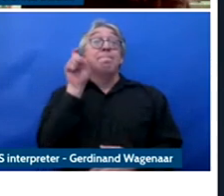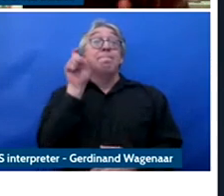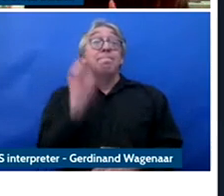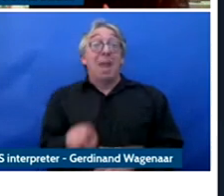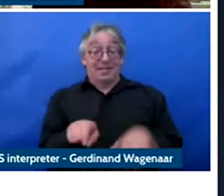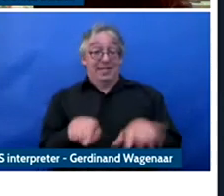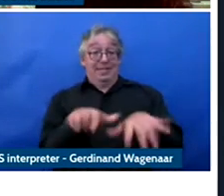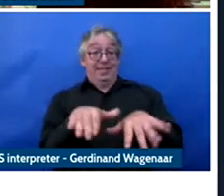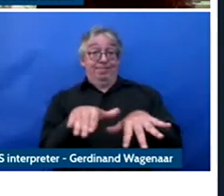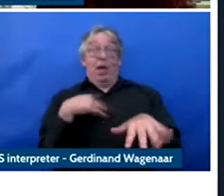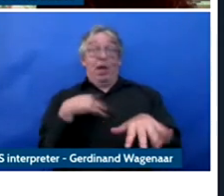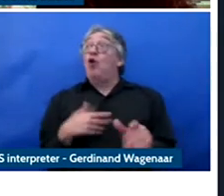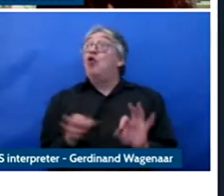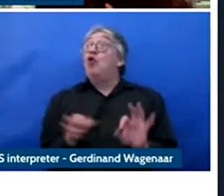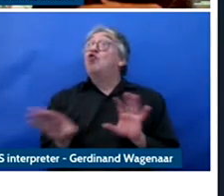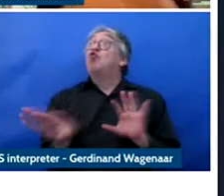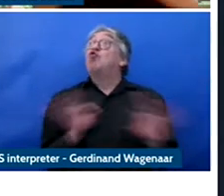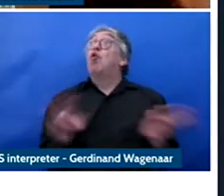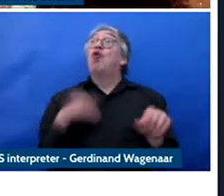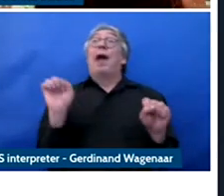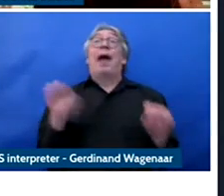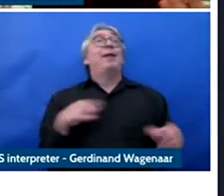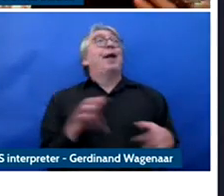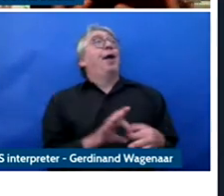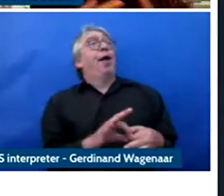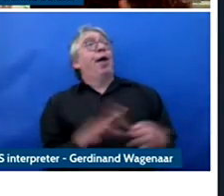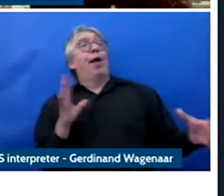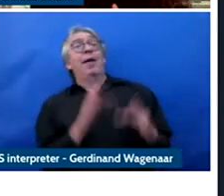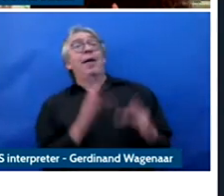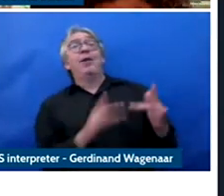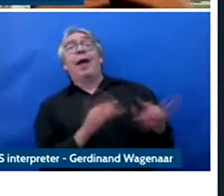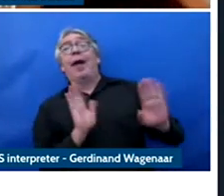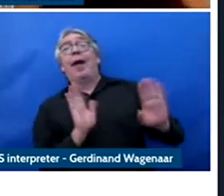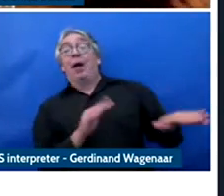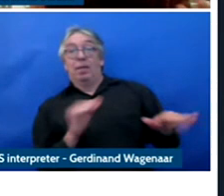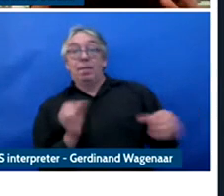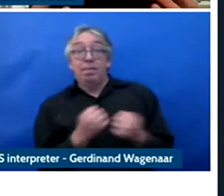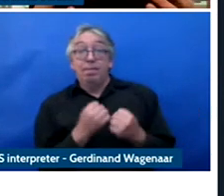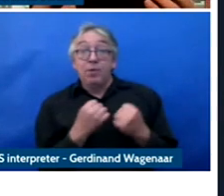don't have a choice anymore and I mean many different examples and the